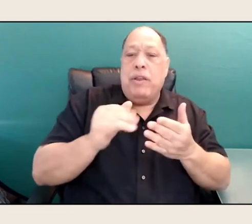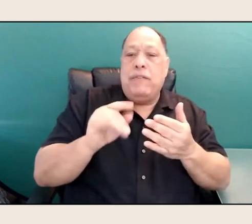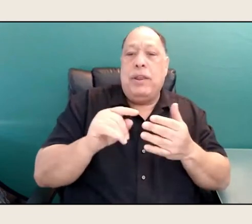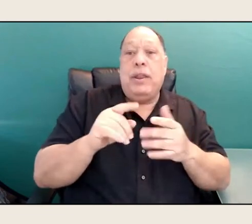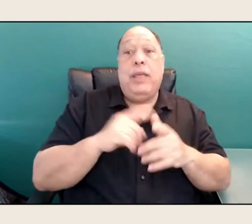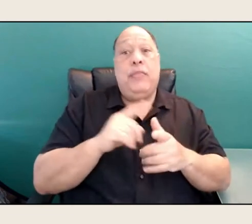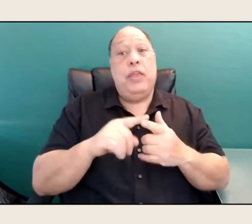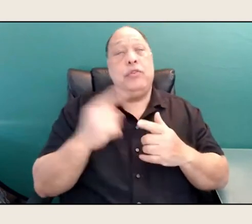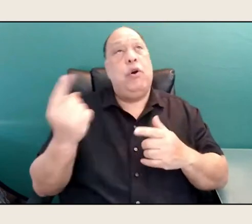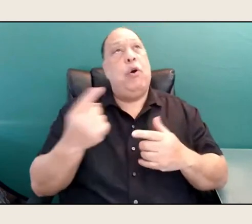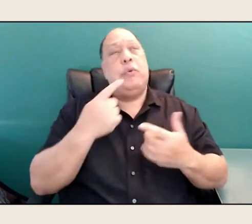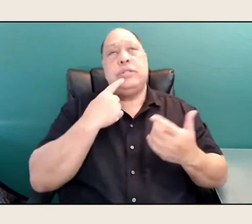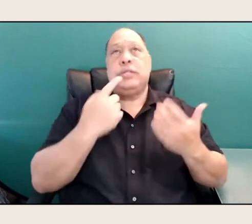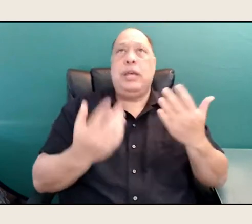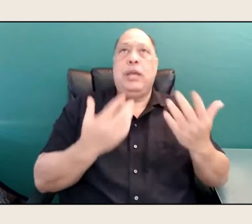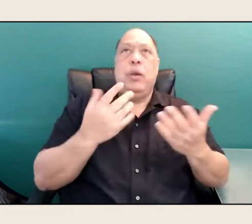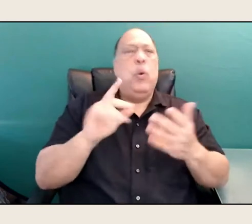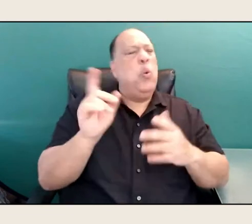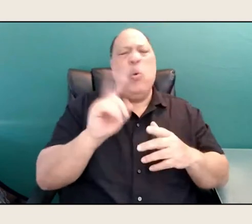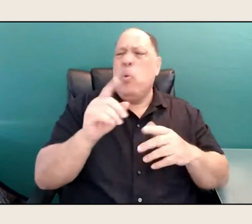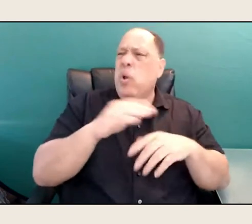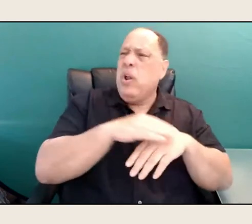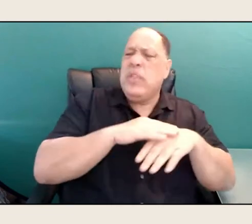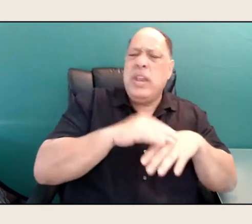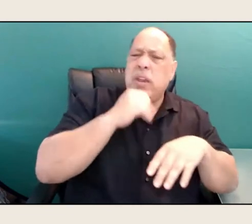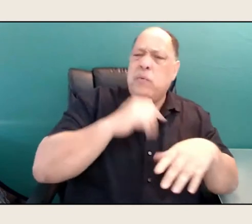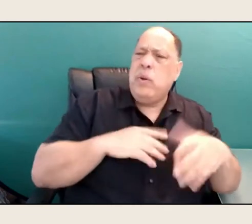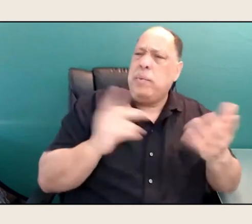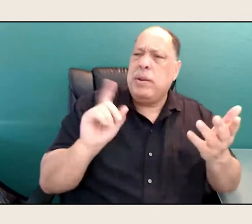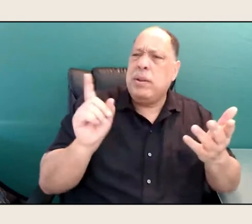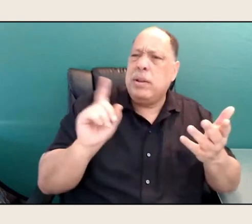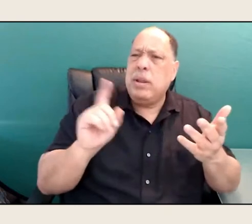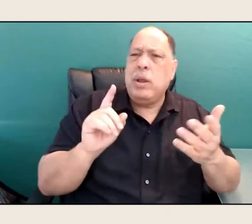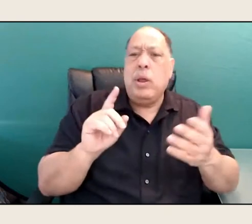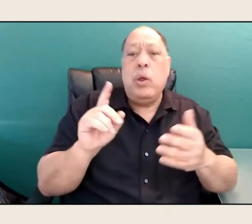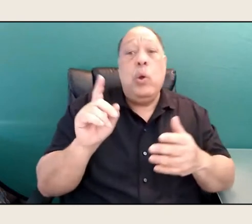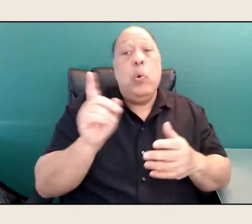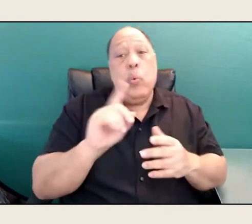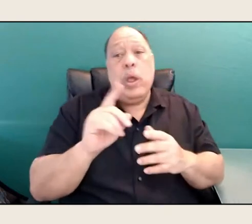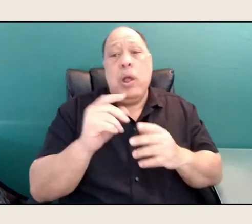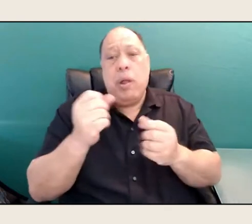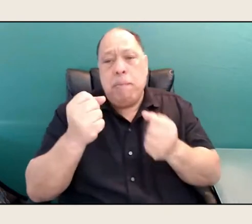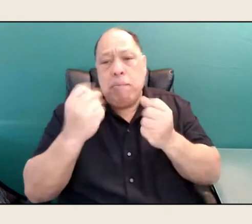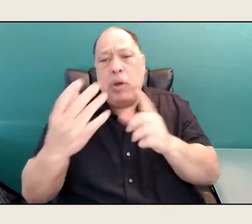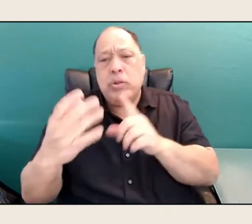well where are the Native women? Or where are non-white women.